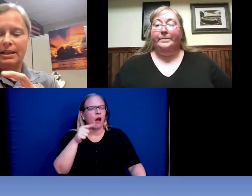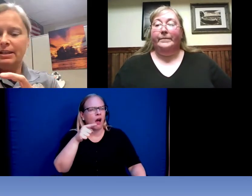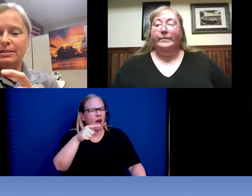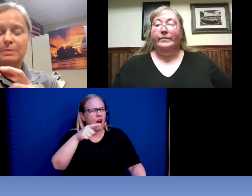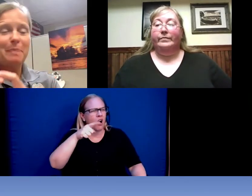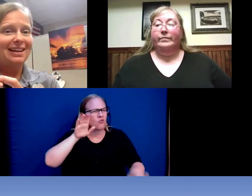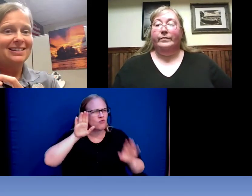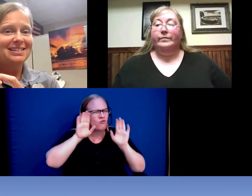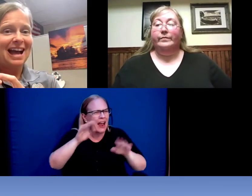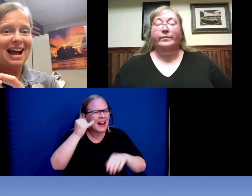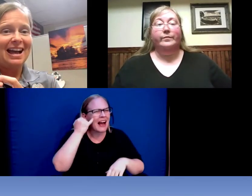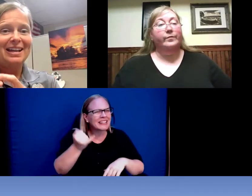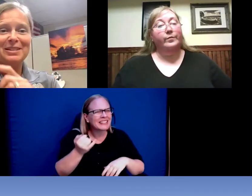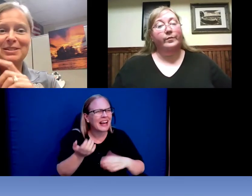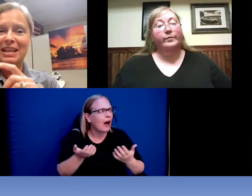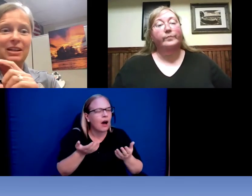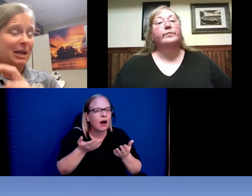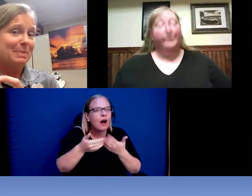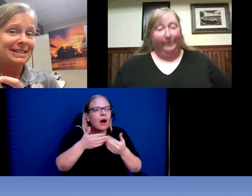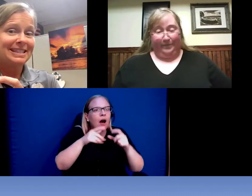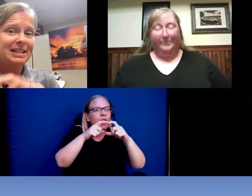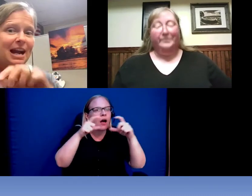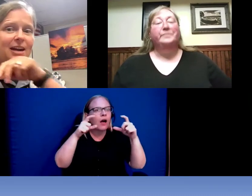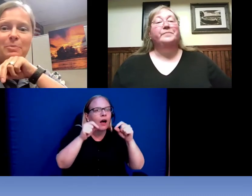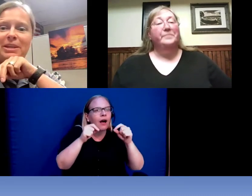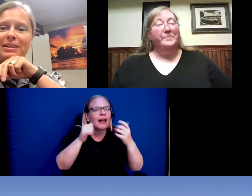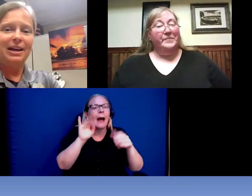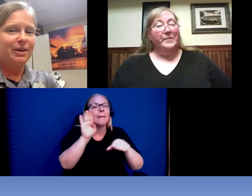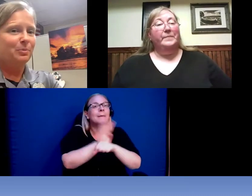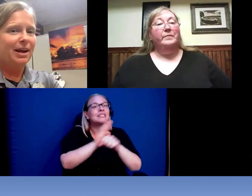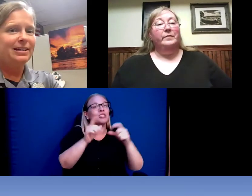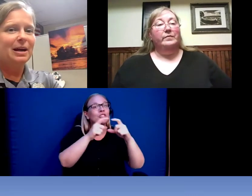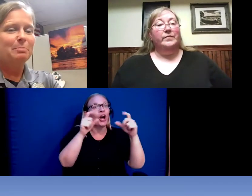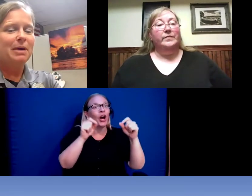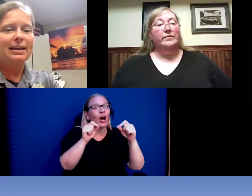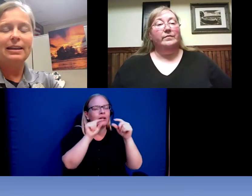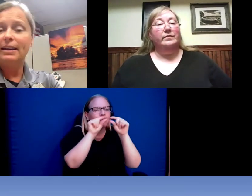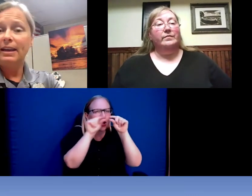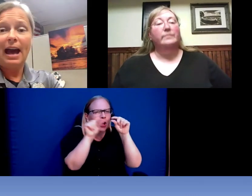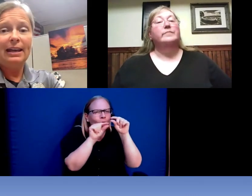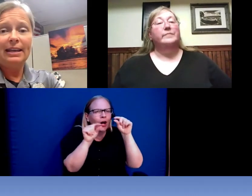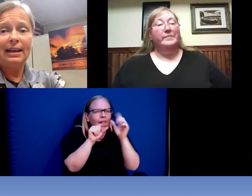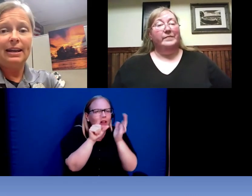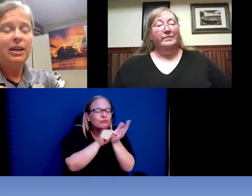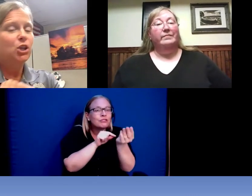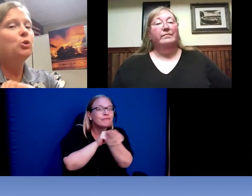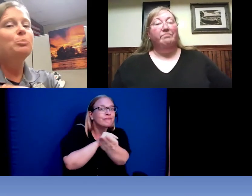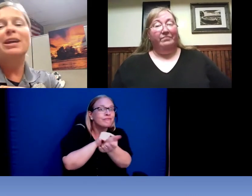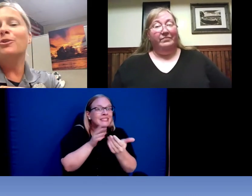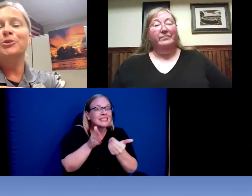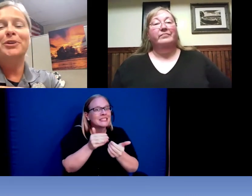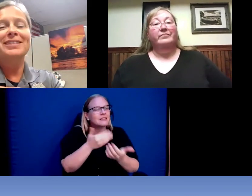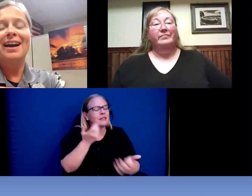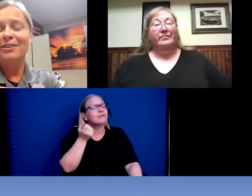is pocket size like a business card that we could carry right in our pocket I get it you may go your entire